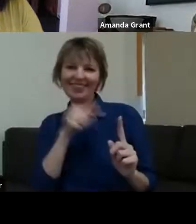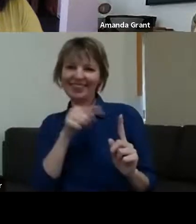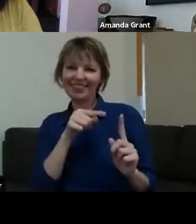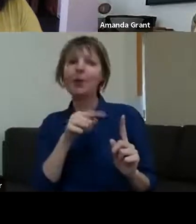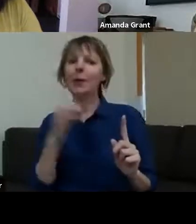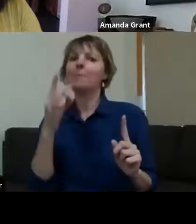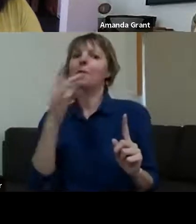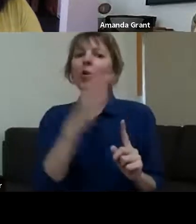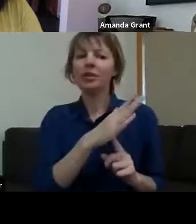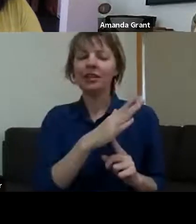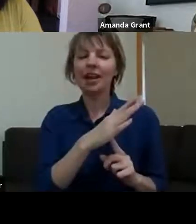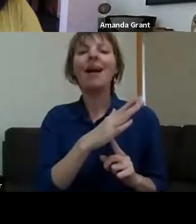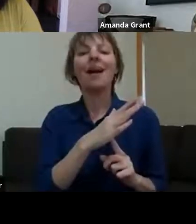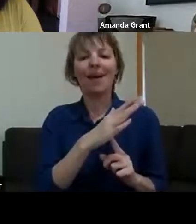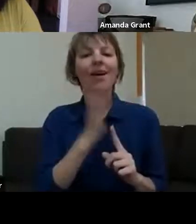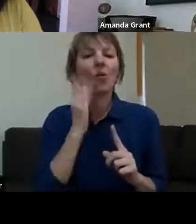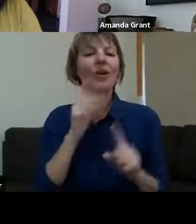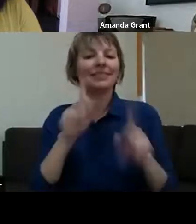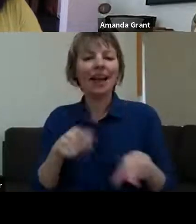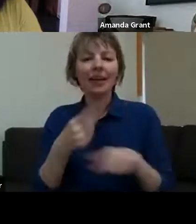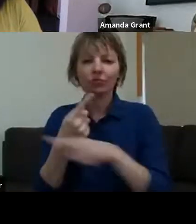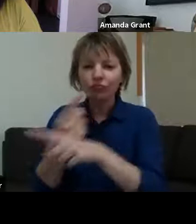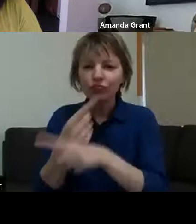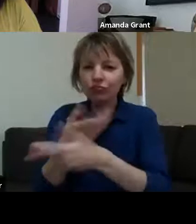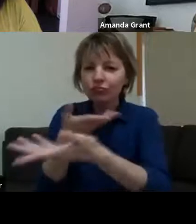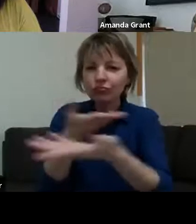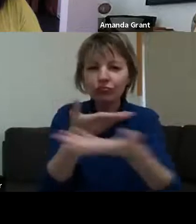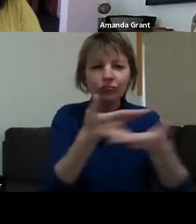resonated so strongly with people. As I said, the fire ran for 50 days